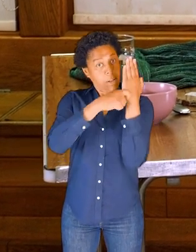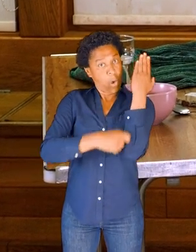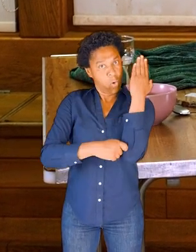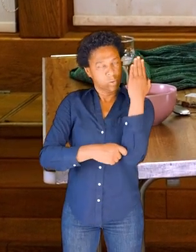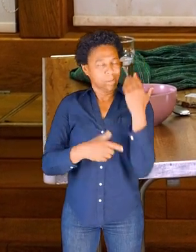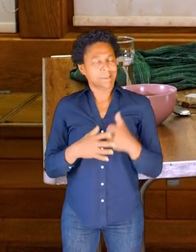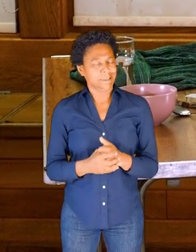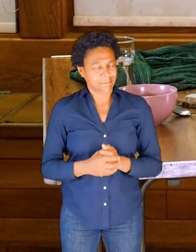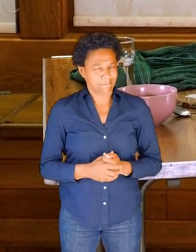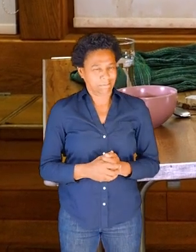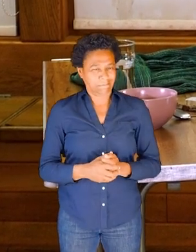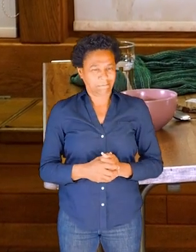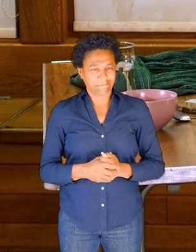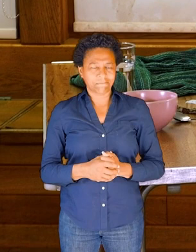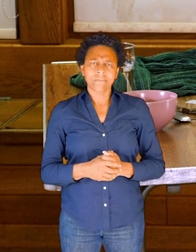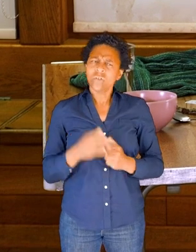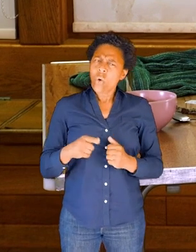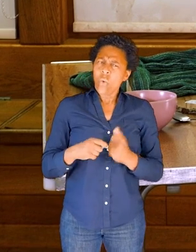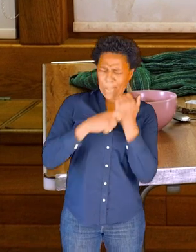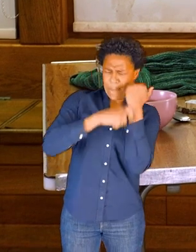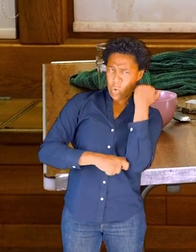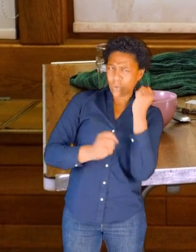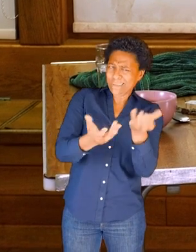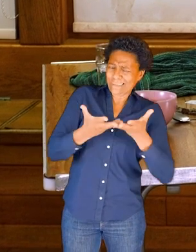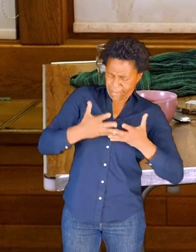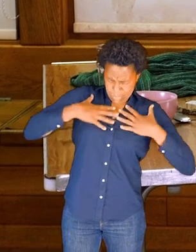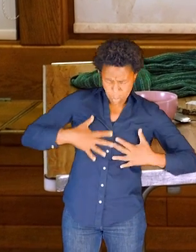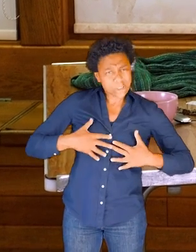The bones and the skeleton give structure to our body.